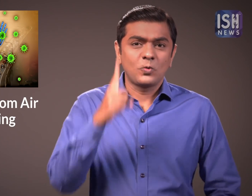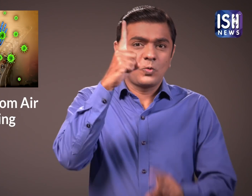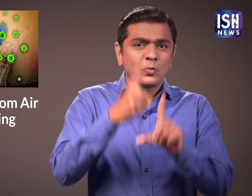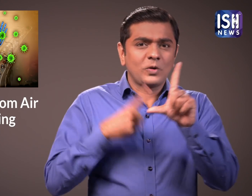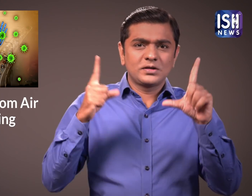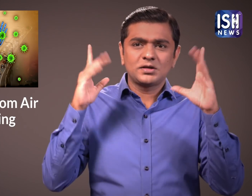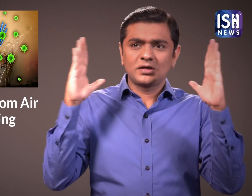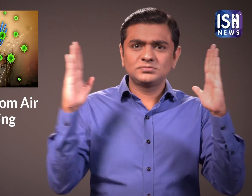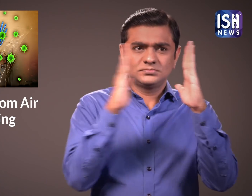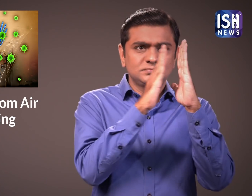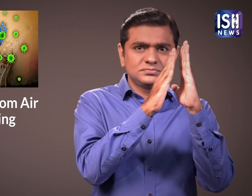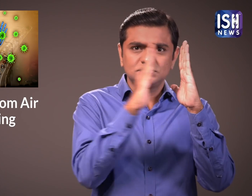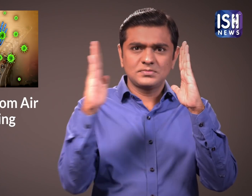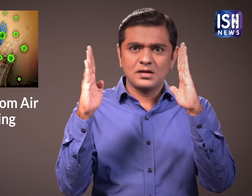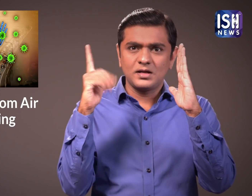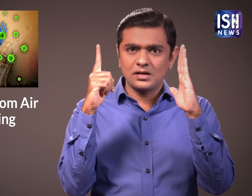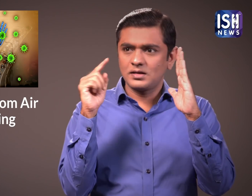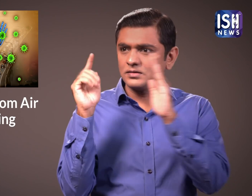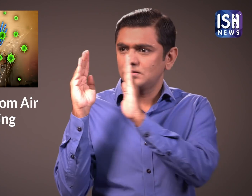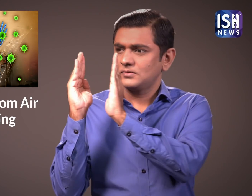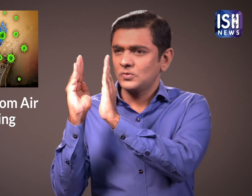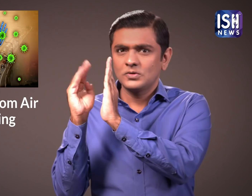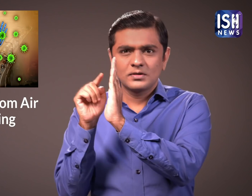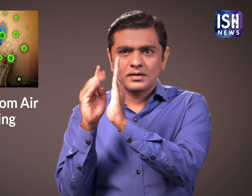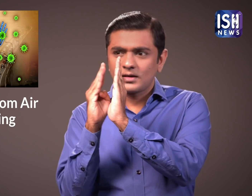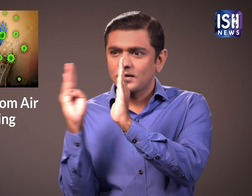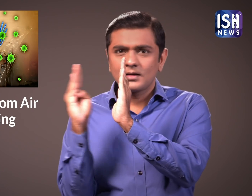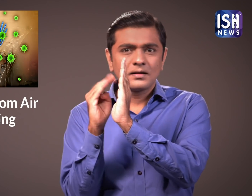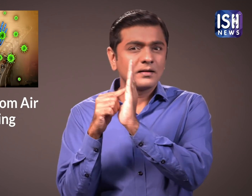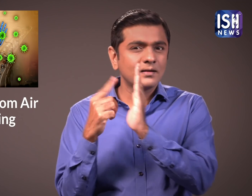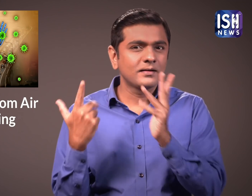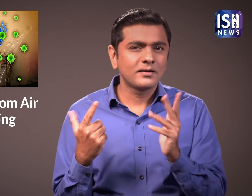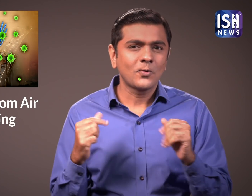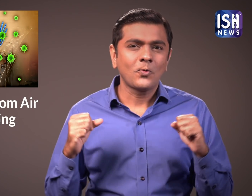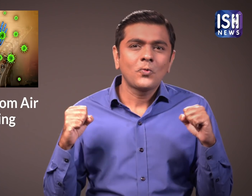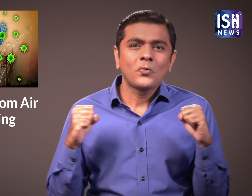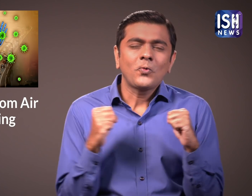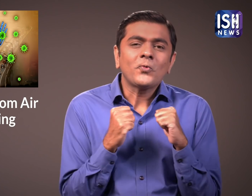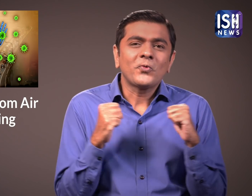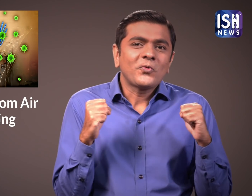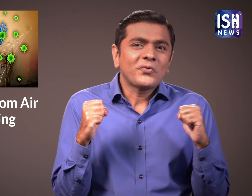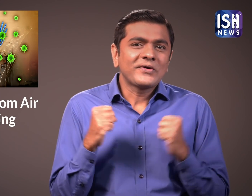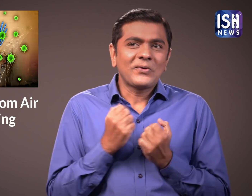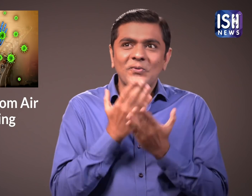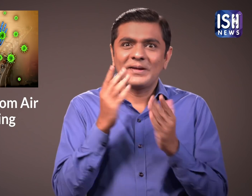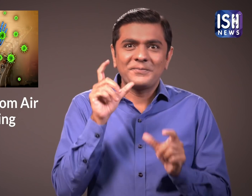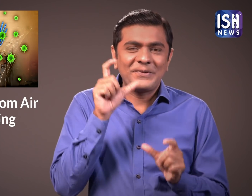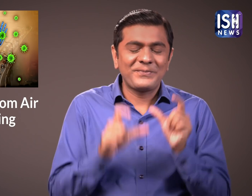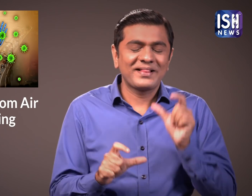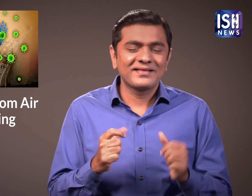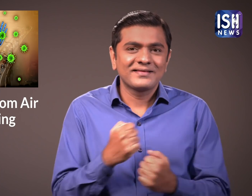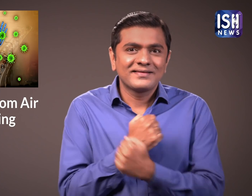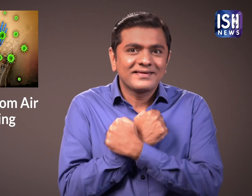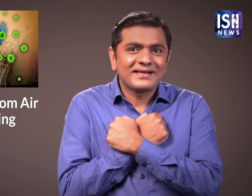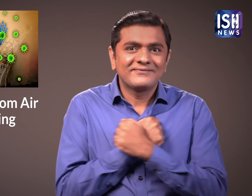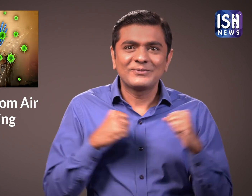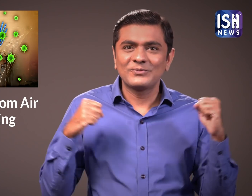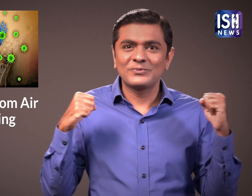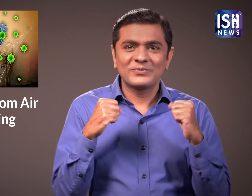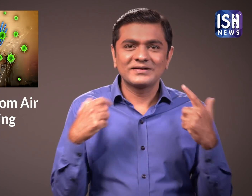People love it when at the end of the year winter sets in.